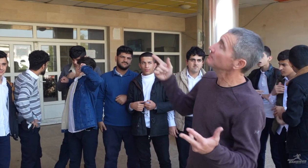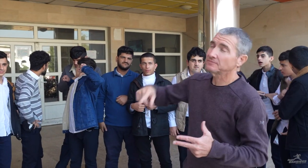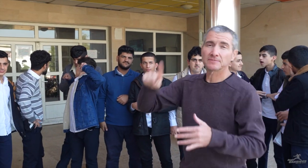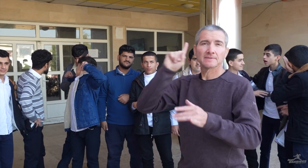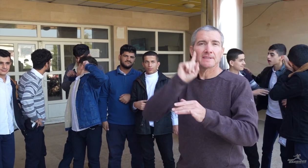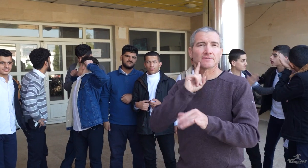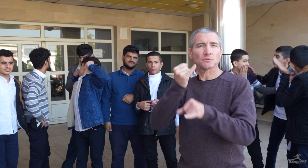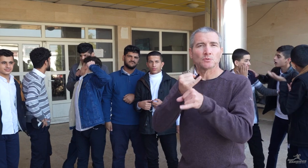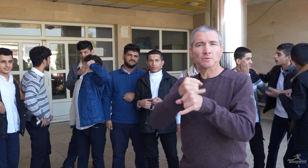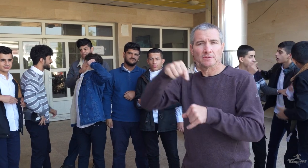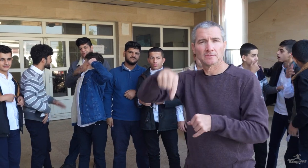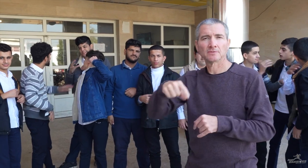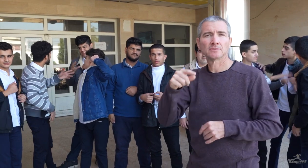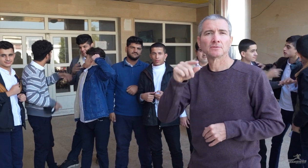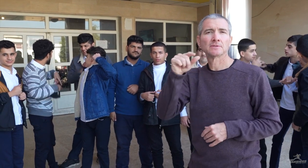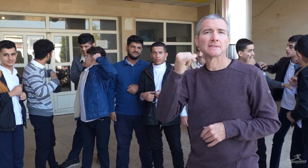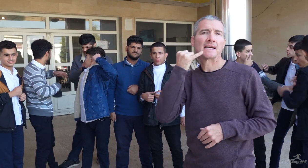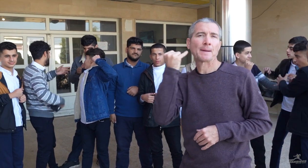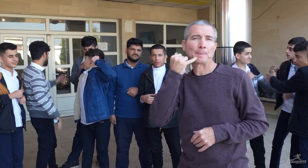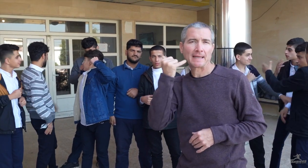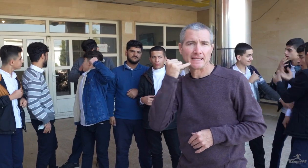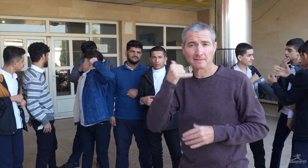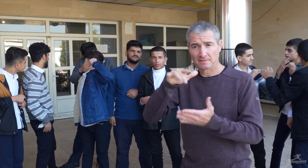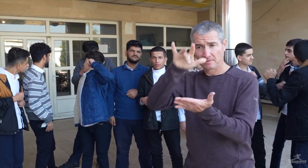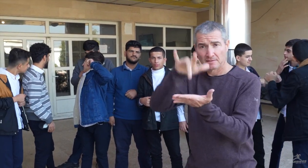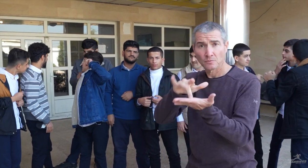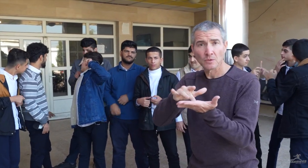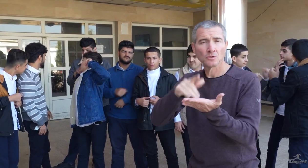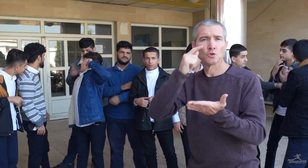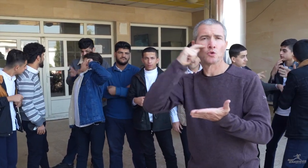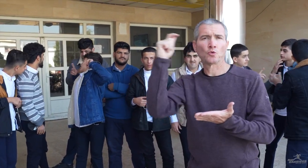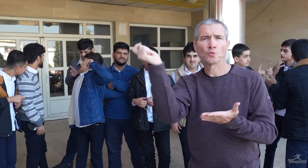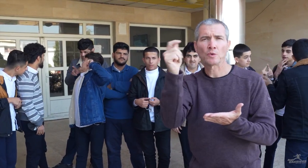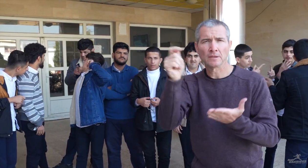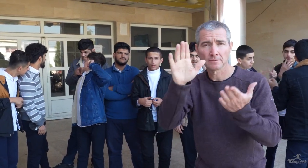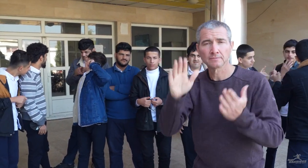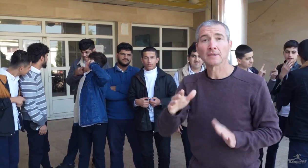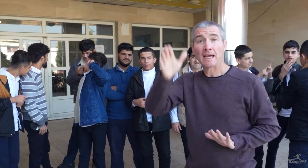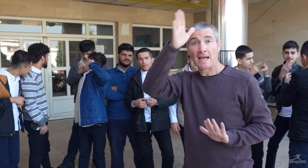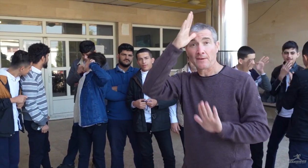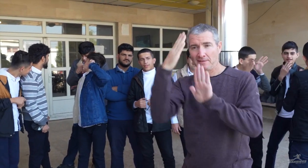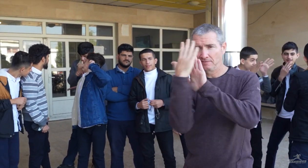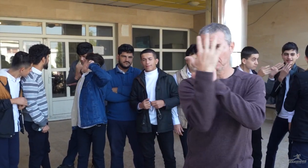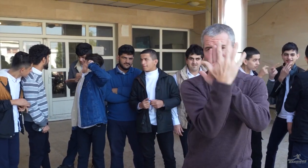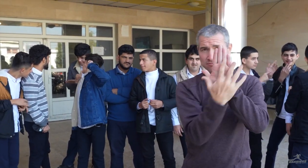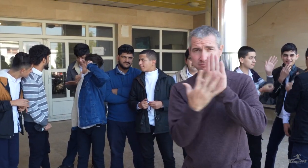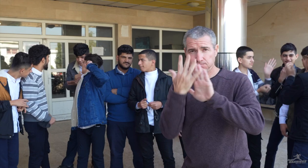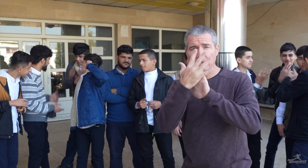This is a Deaf school in Erbil. Erbil is in Kurdistan Region, an autonomous region in Iraq.